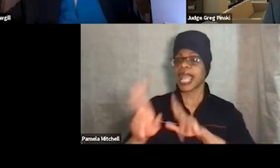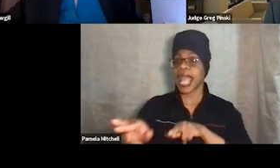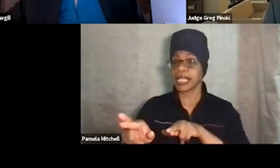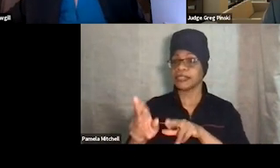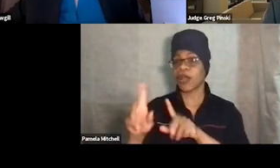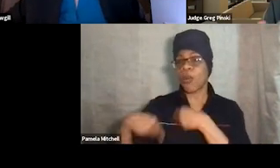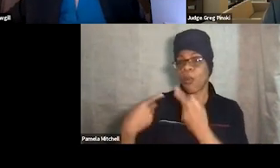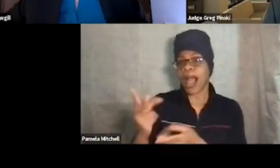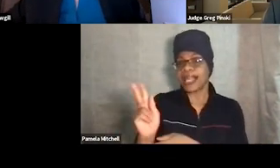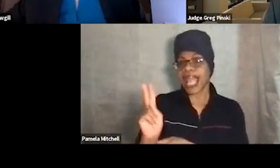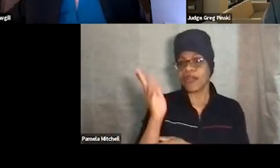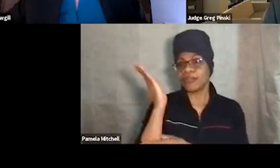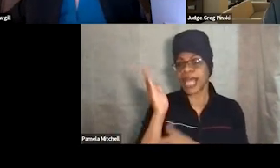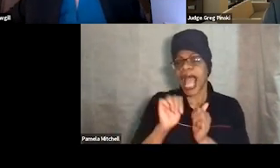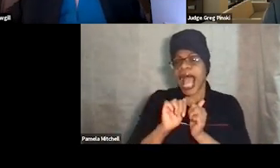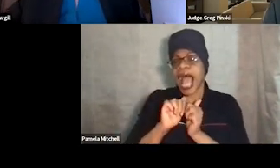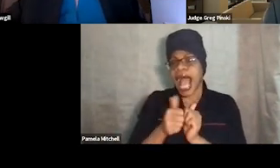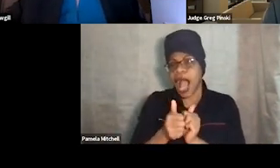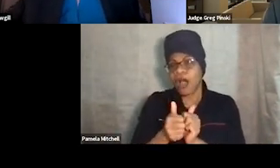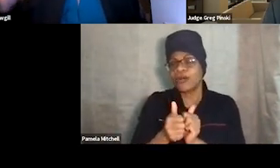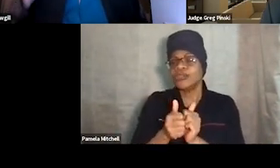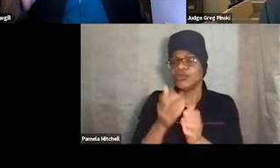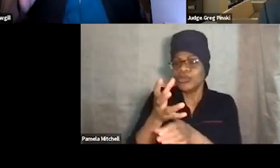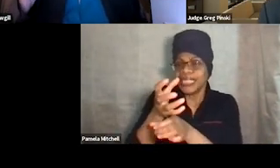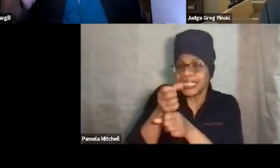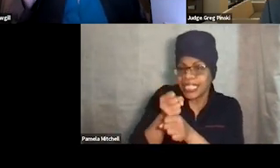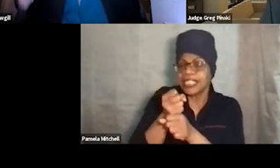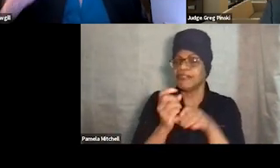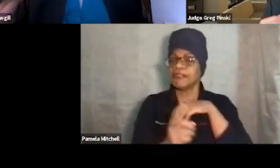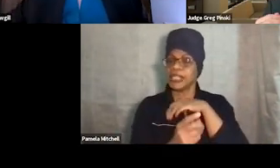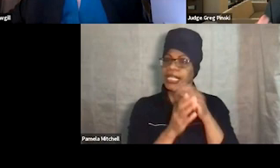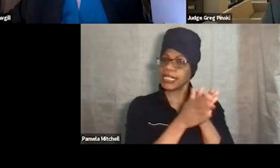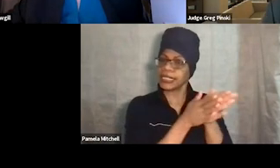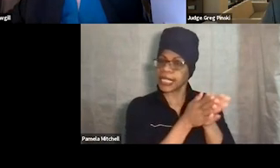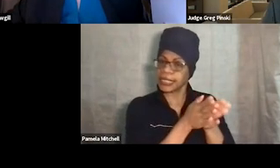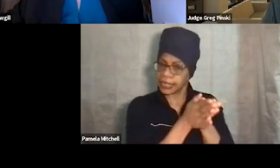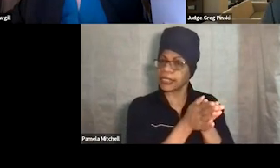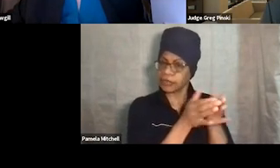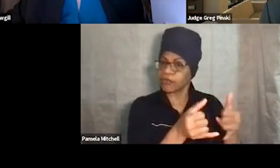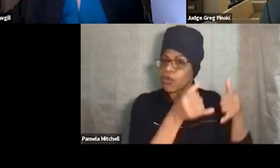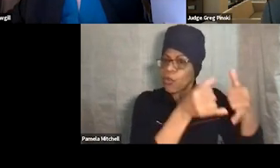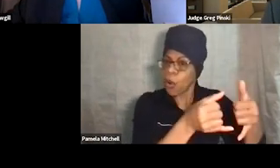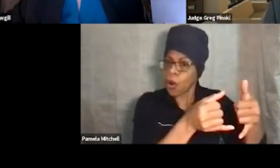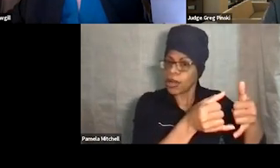how do we go about getting these incentives? And, you know, understanding that, oftentimes,